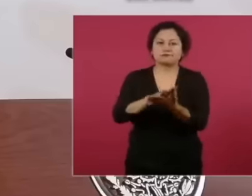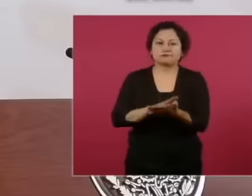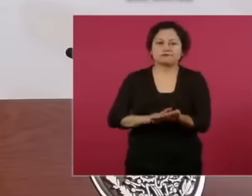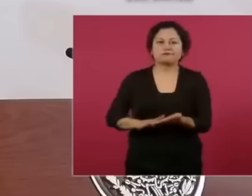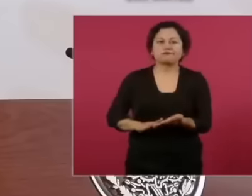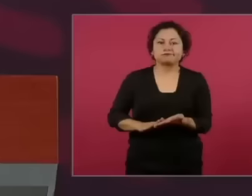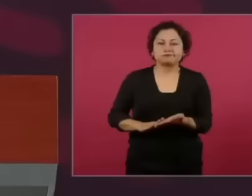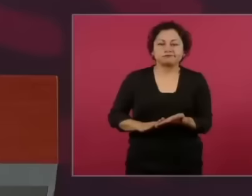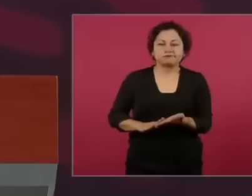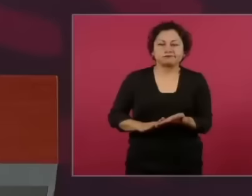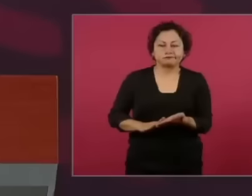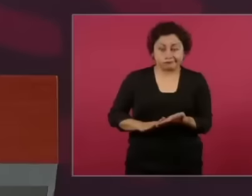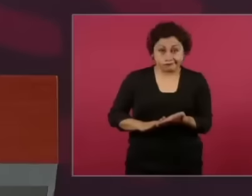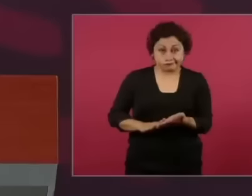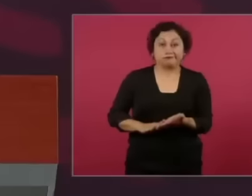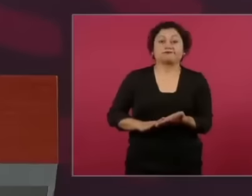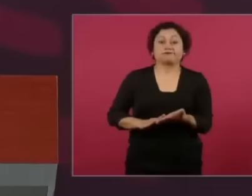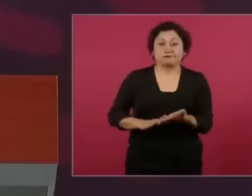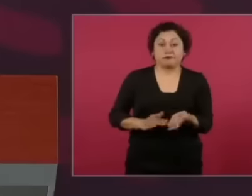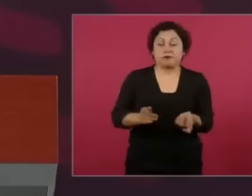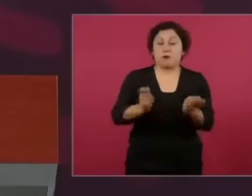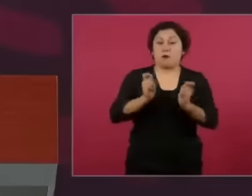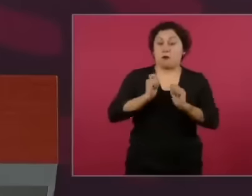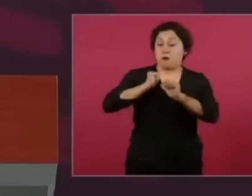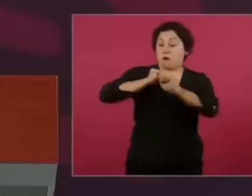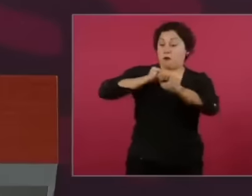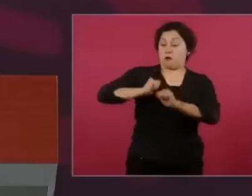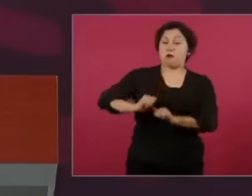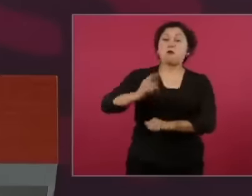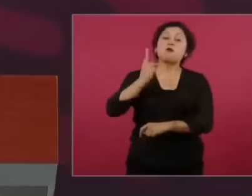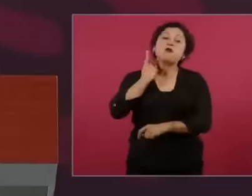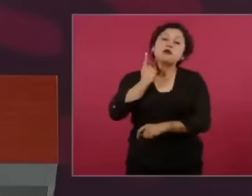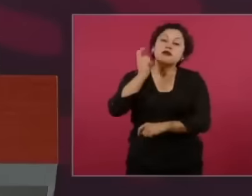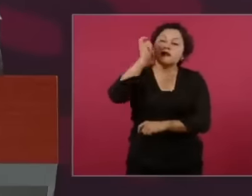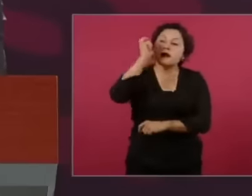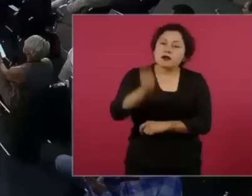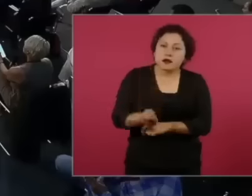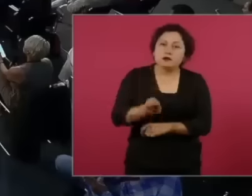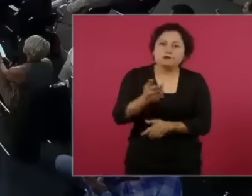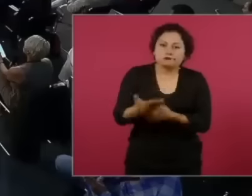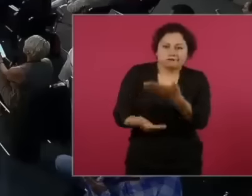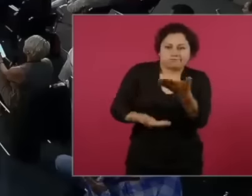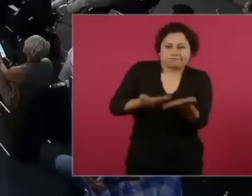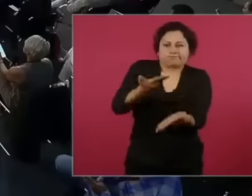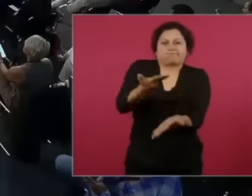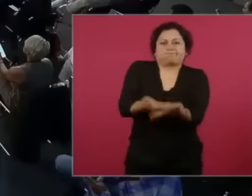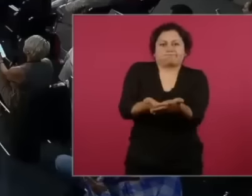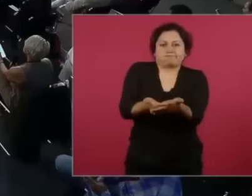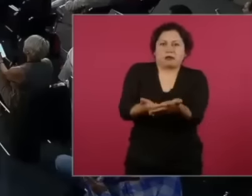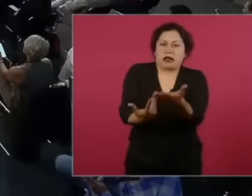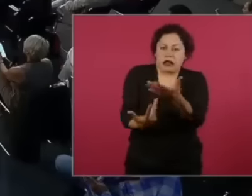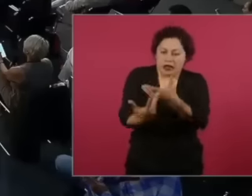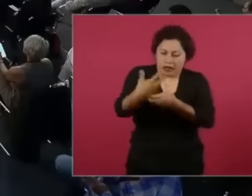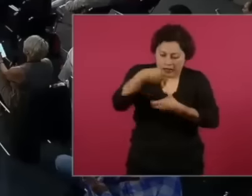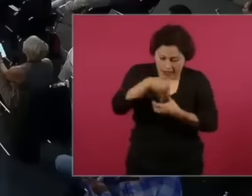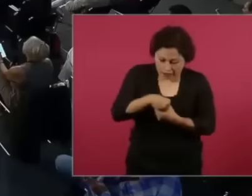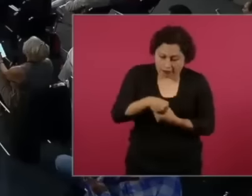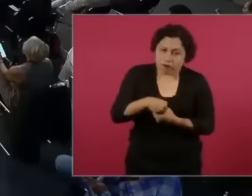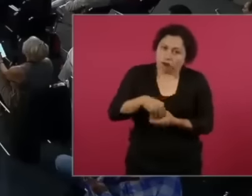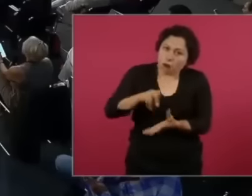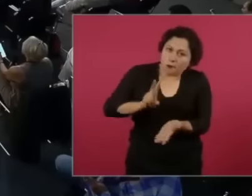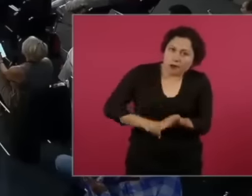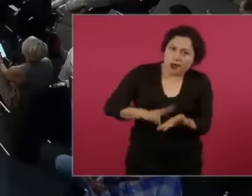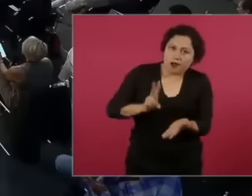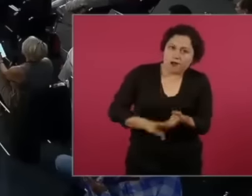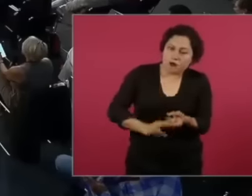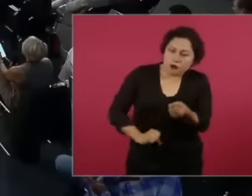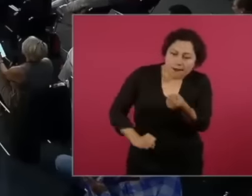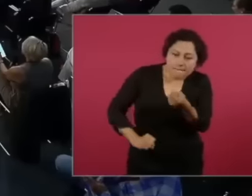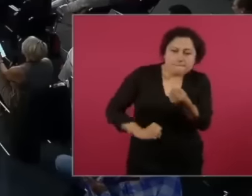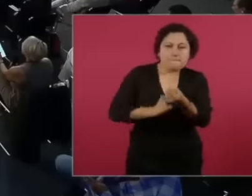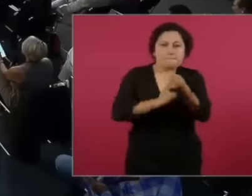and one has to act With principles with ideals if they do not destroy one